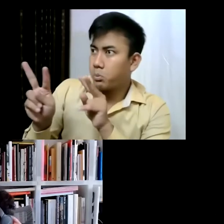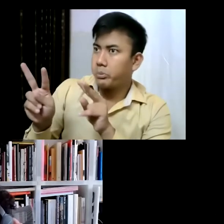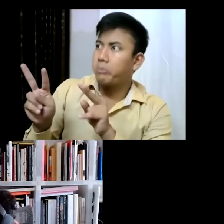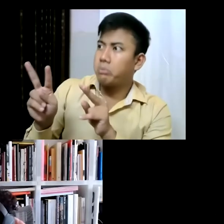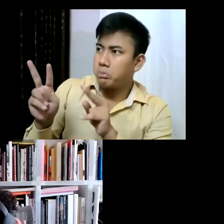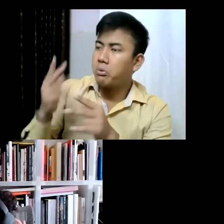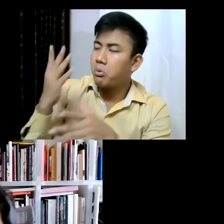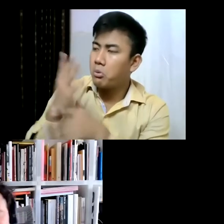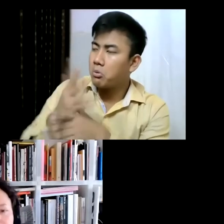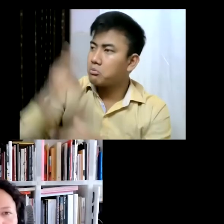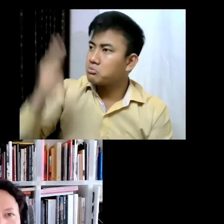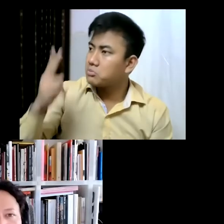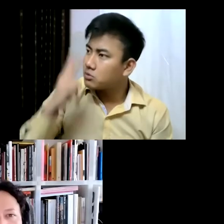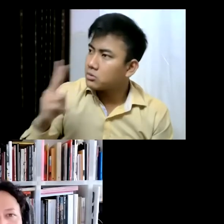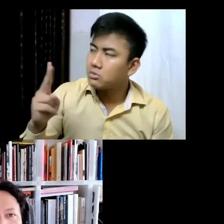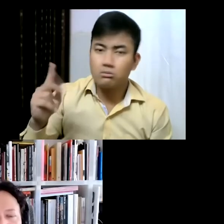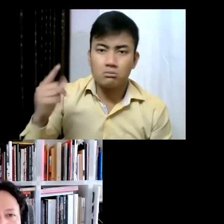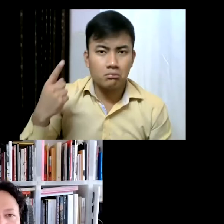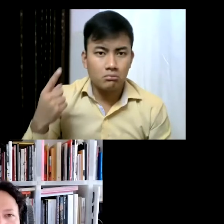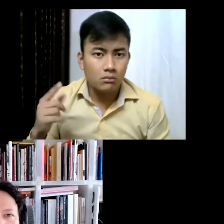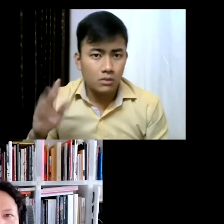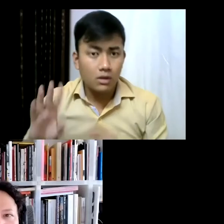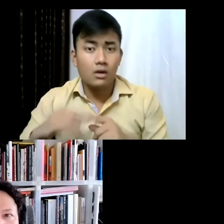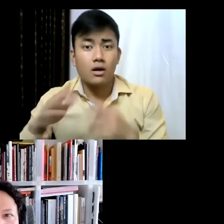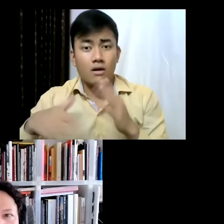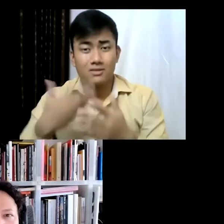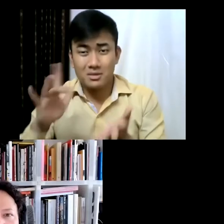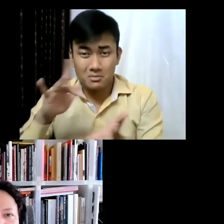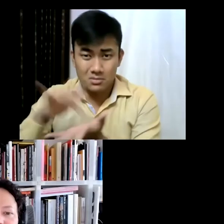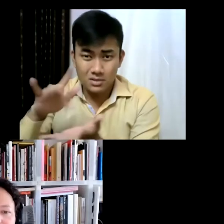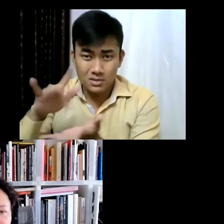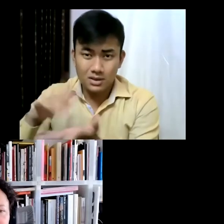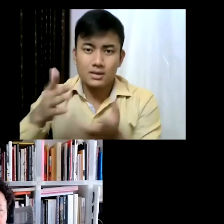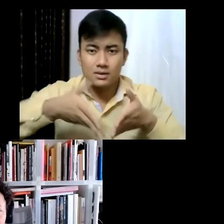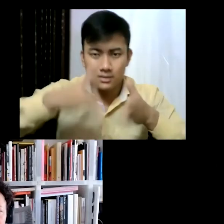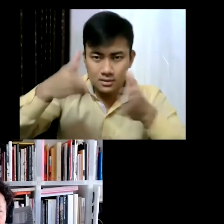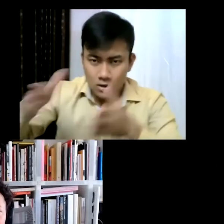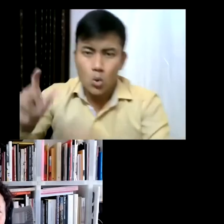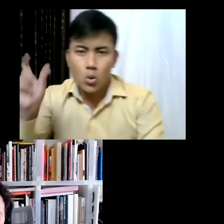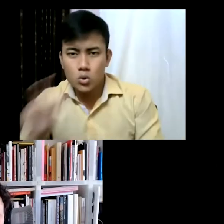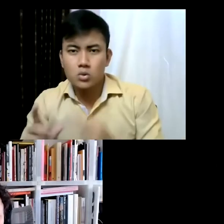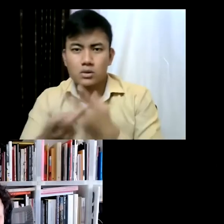visual arts, urban spaces, and the history of the city. So the name comes from a novel actually by